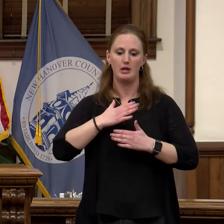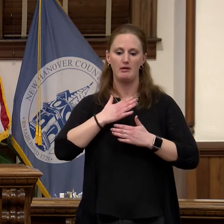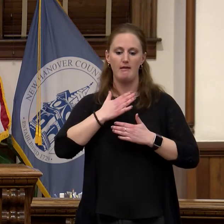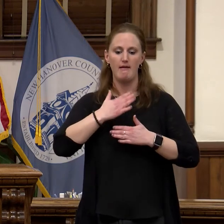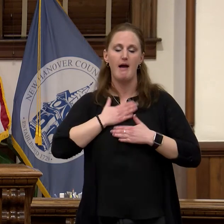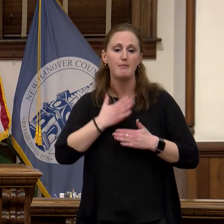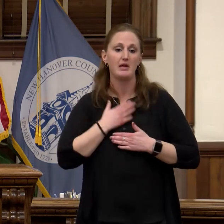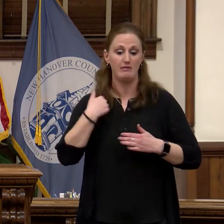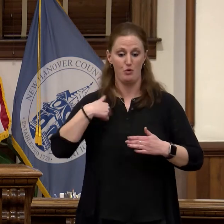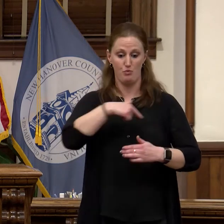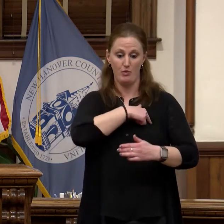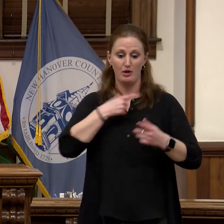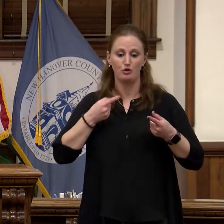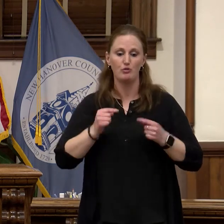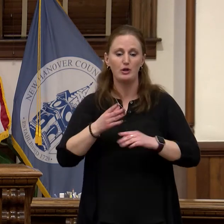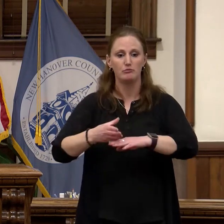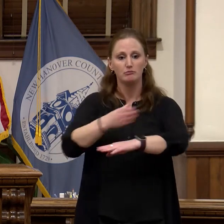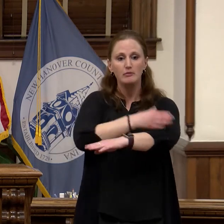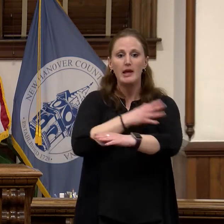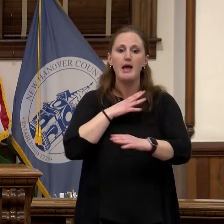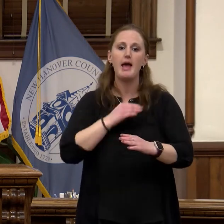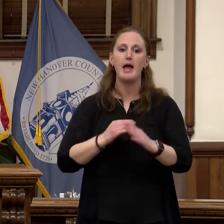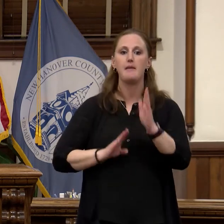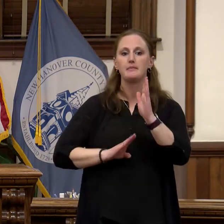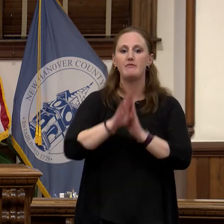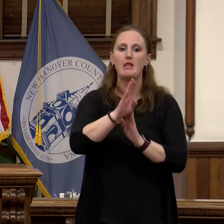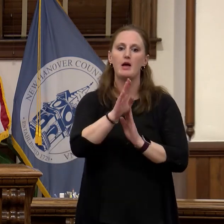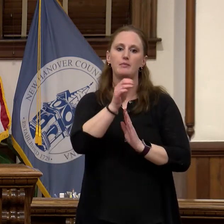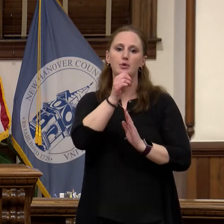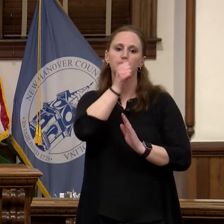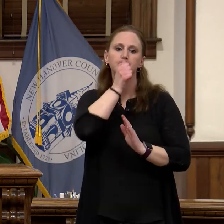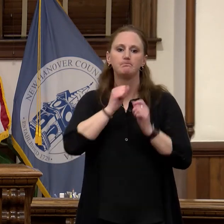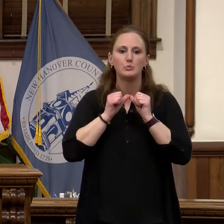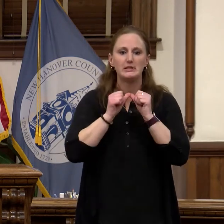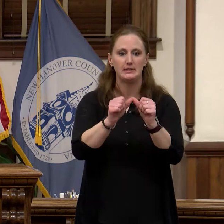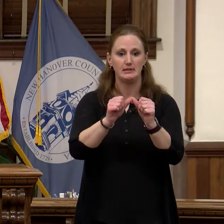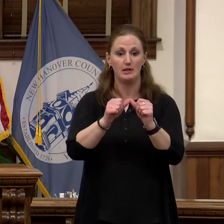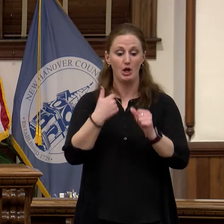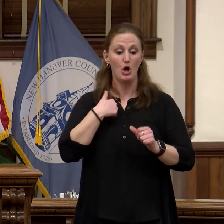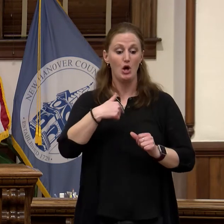community. We will soon begin work in creeks and streams clearing debris and sediment